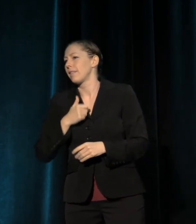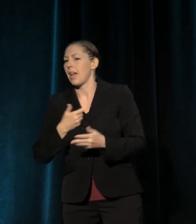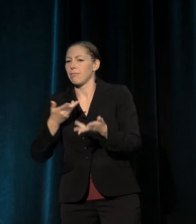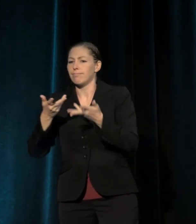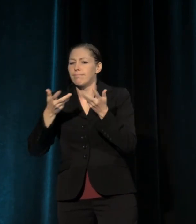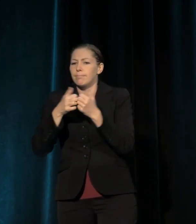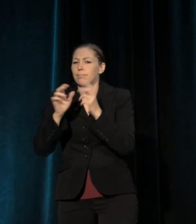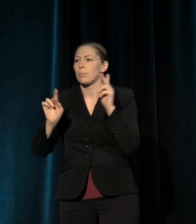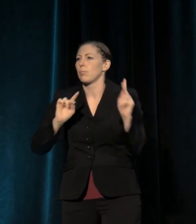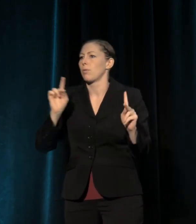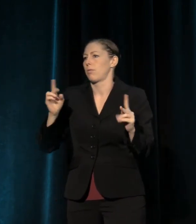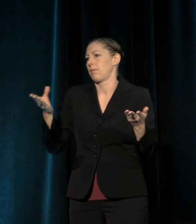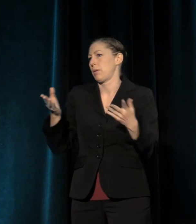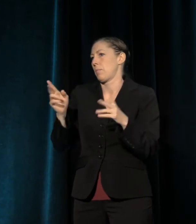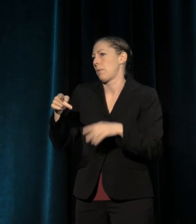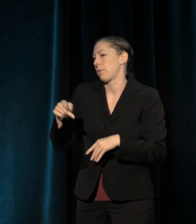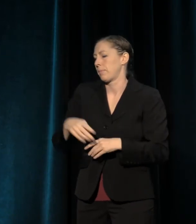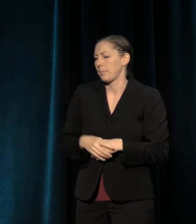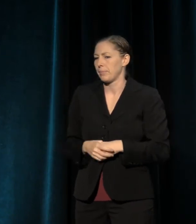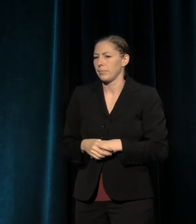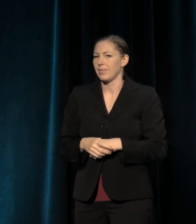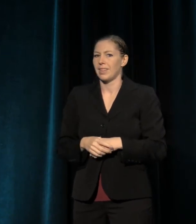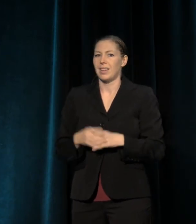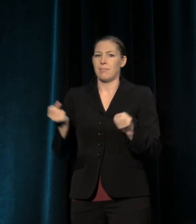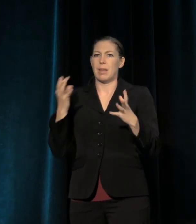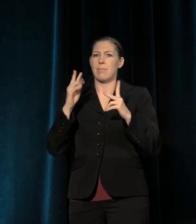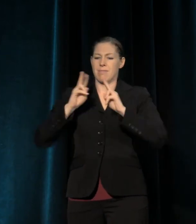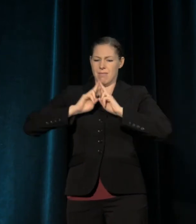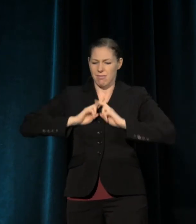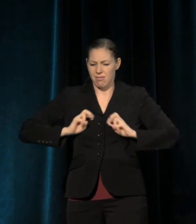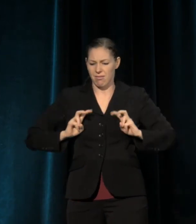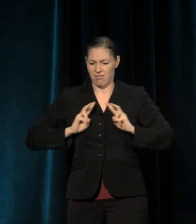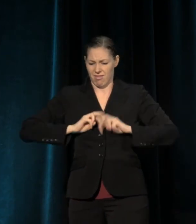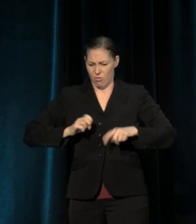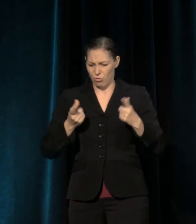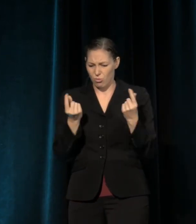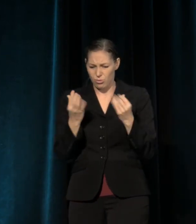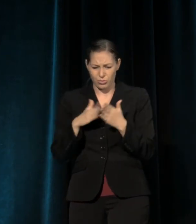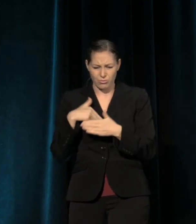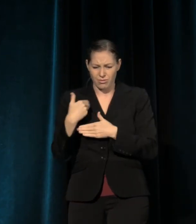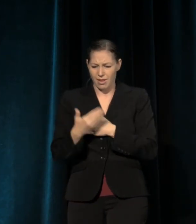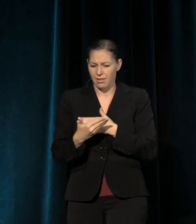folks of Portland who are working through this deep soul searching -- with care, with openness --